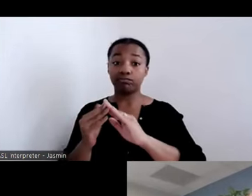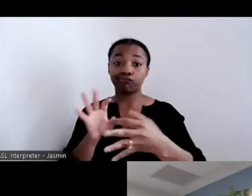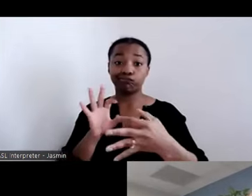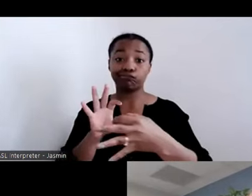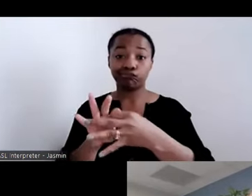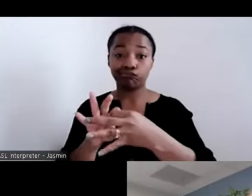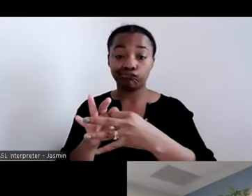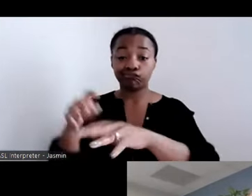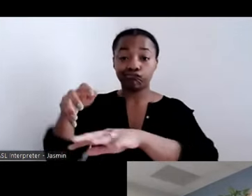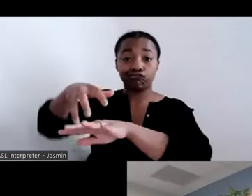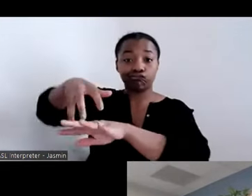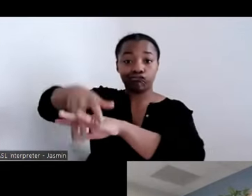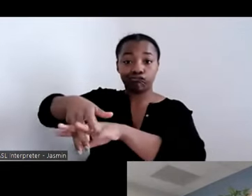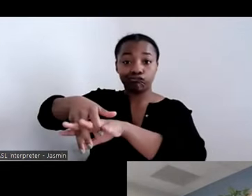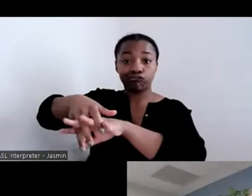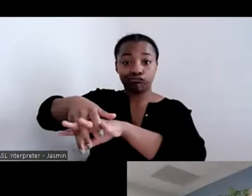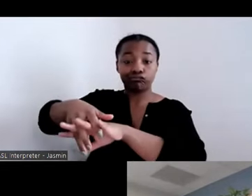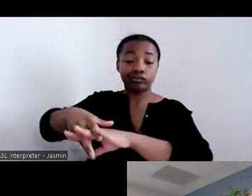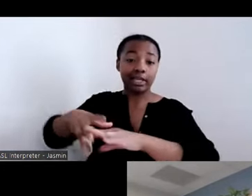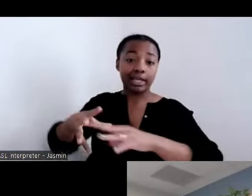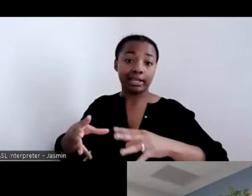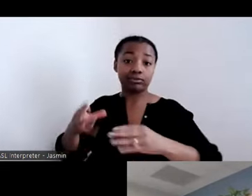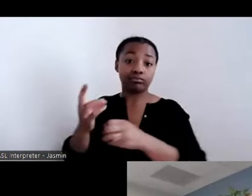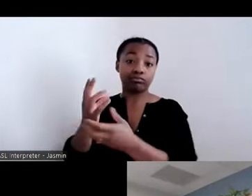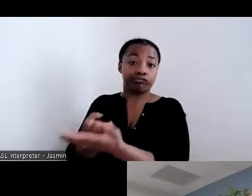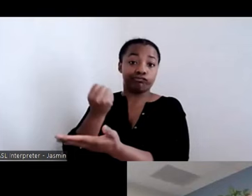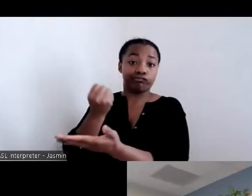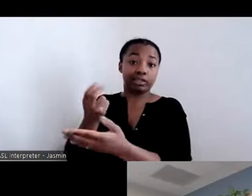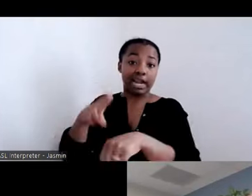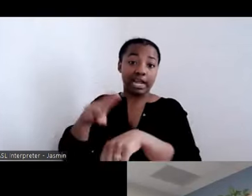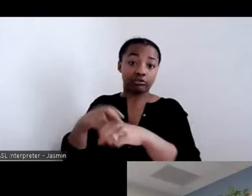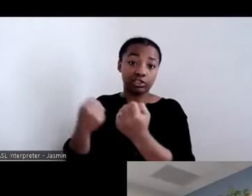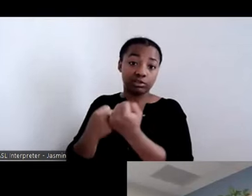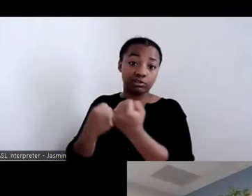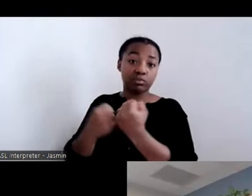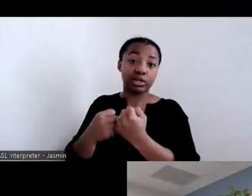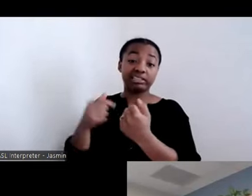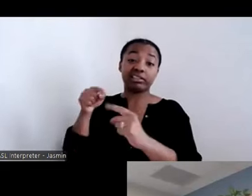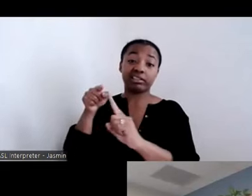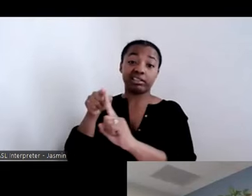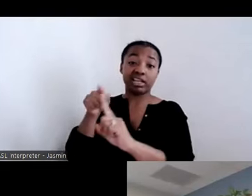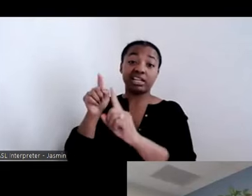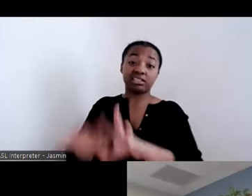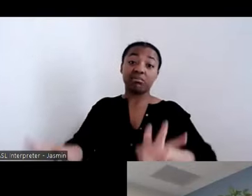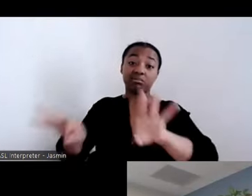ERICA McFADDEN: Thank you, Vicki. It sounds like you have the perfect